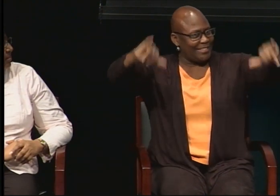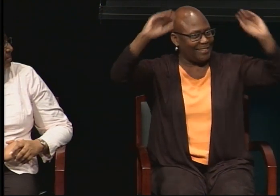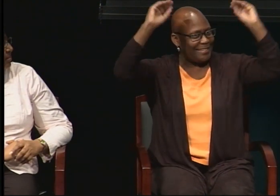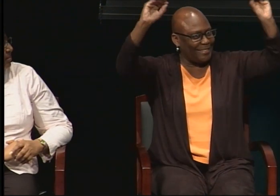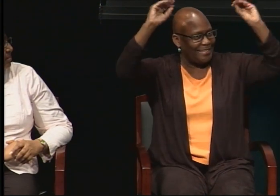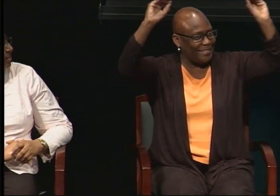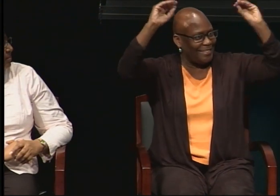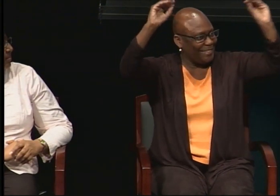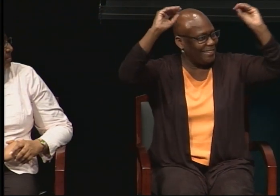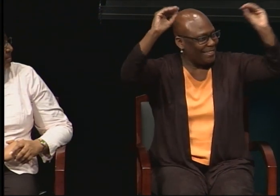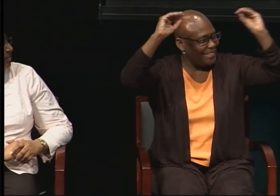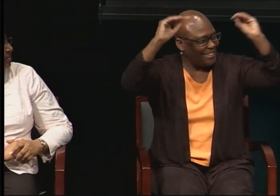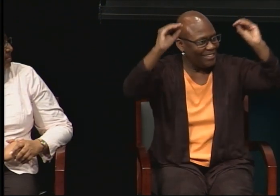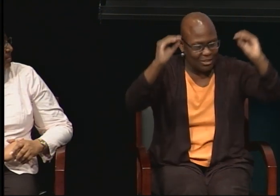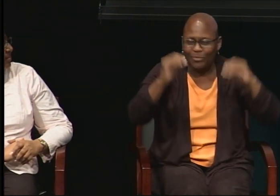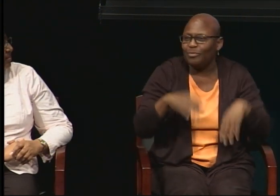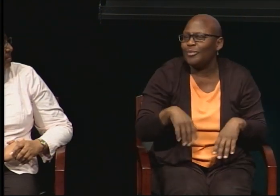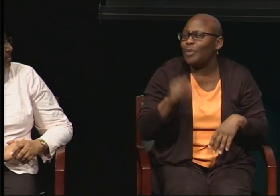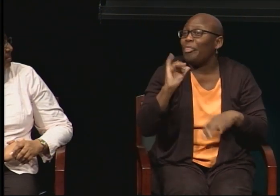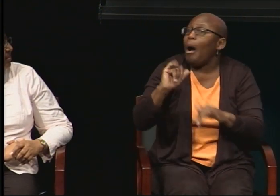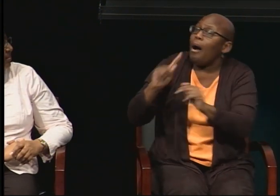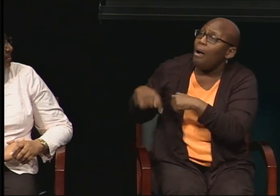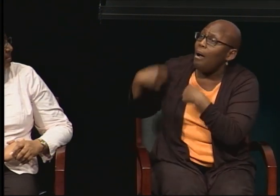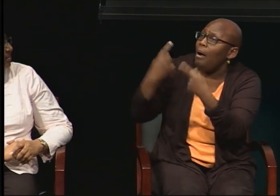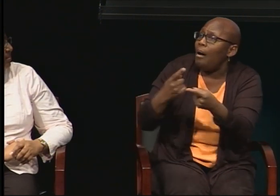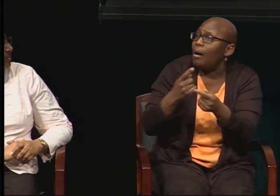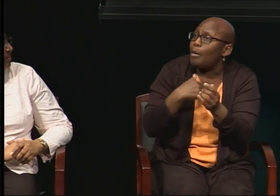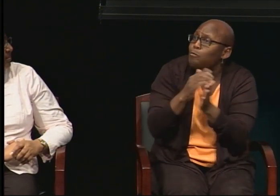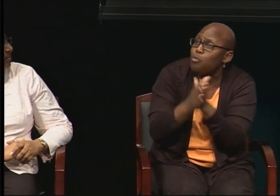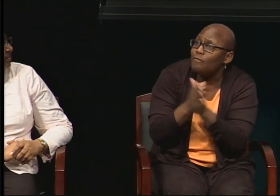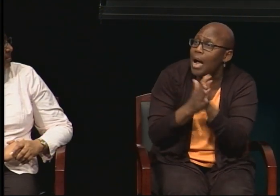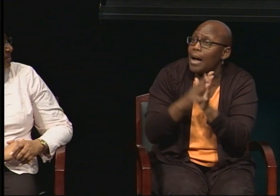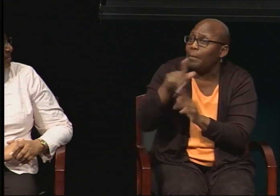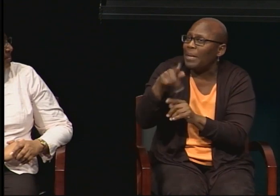And so that was the moment.